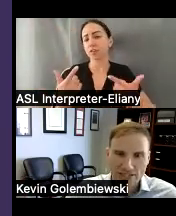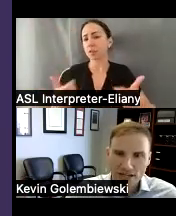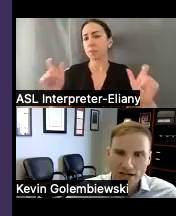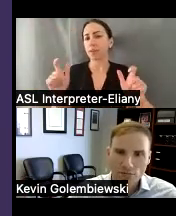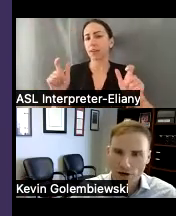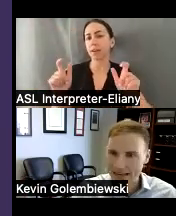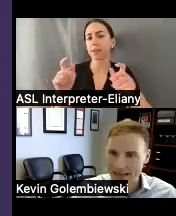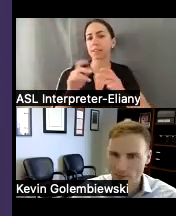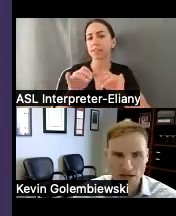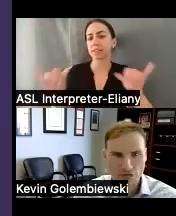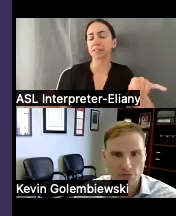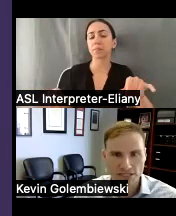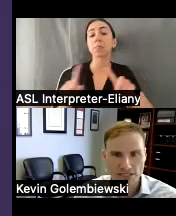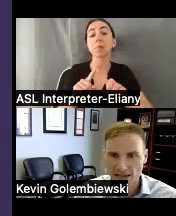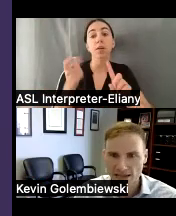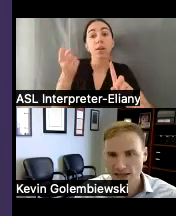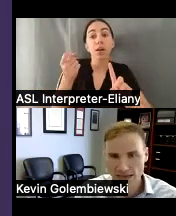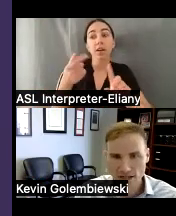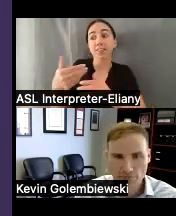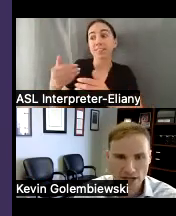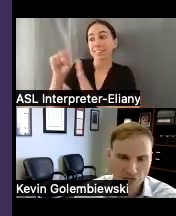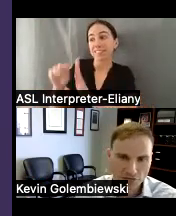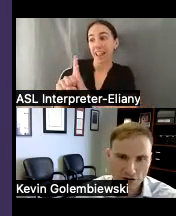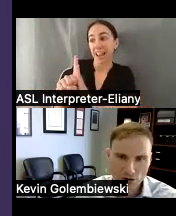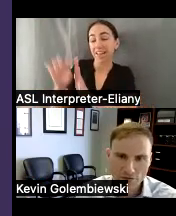but we are independent from the state independent from the federal government